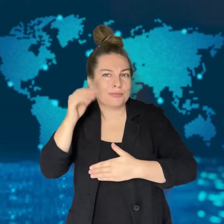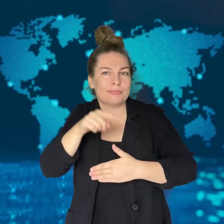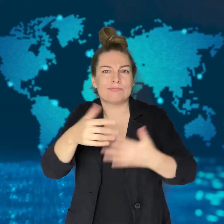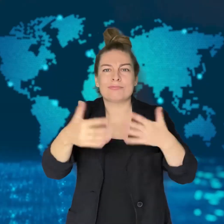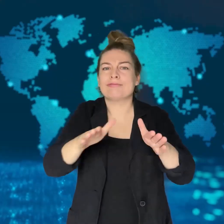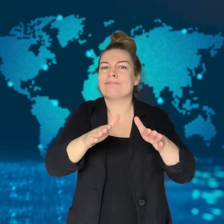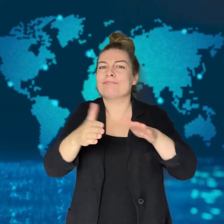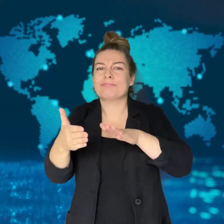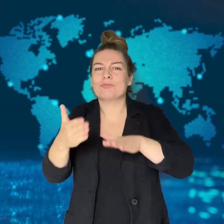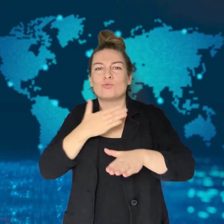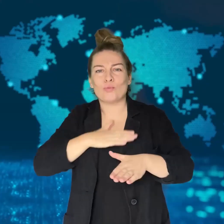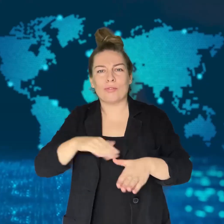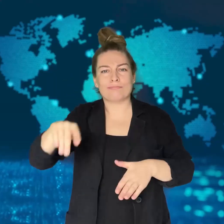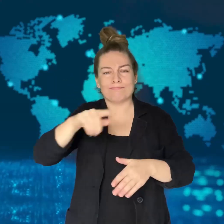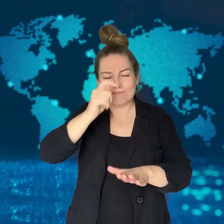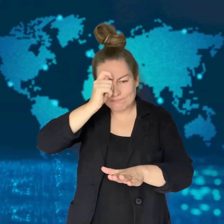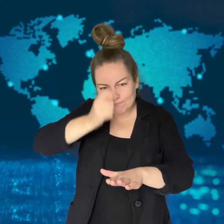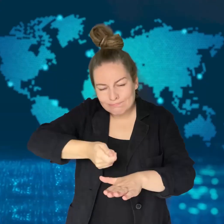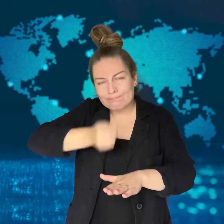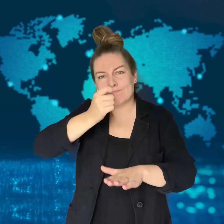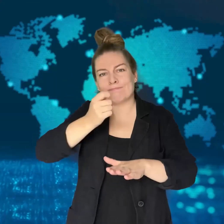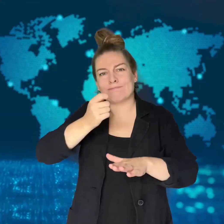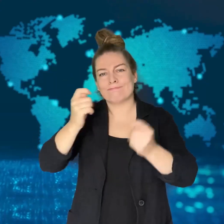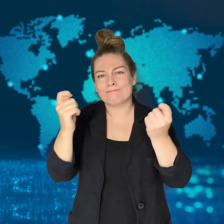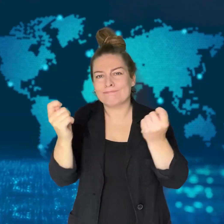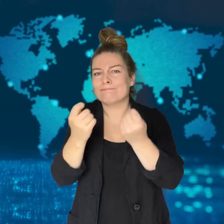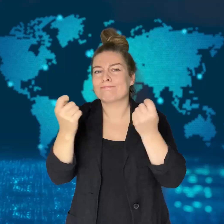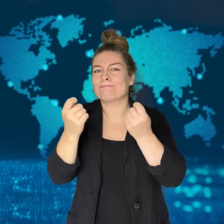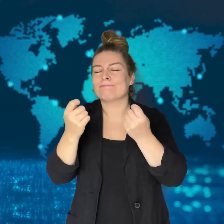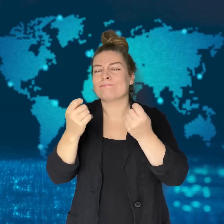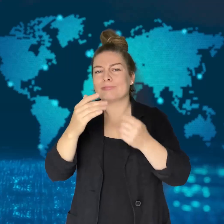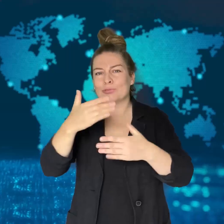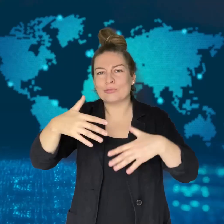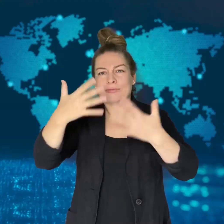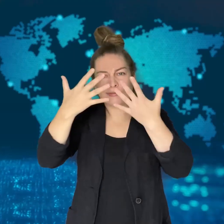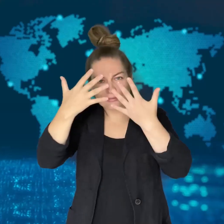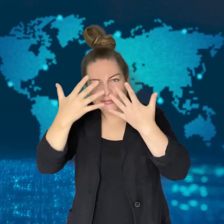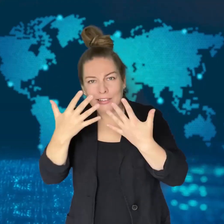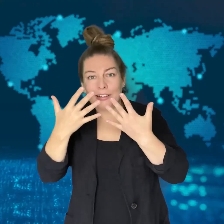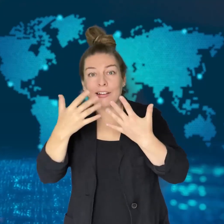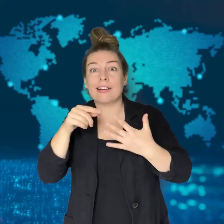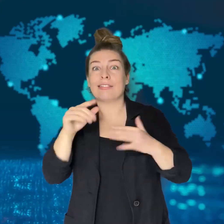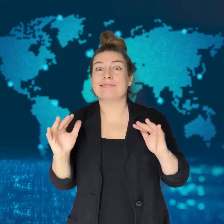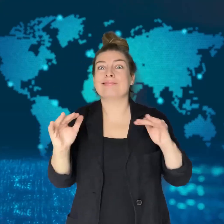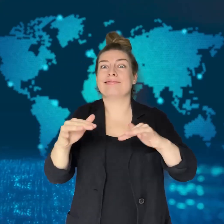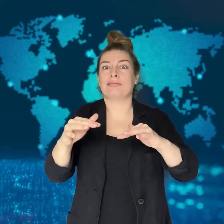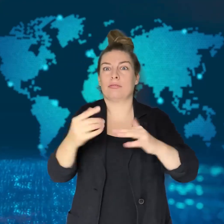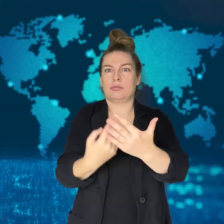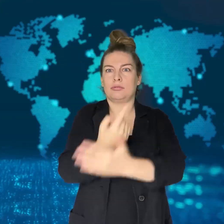The victims had gathered at the houses to